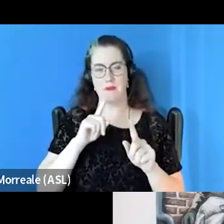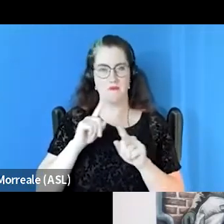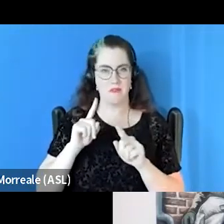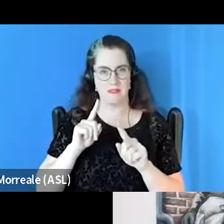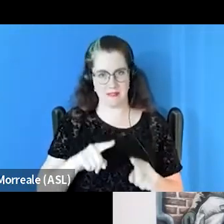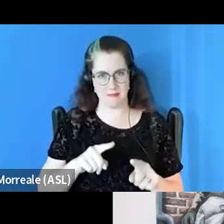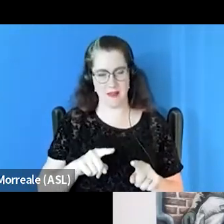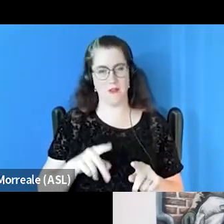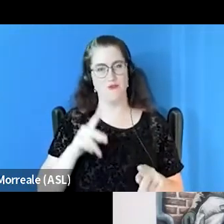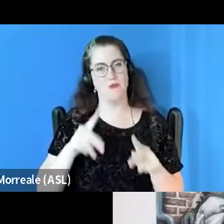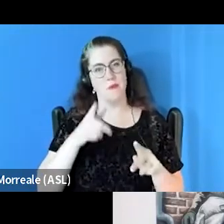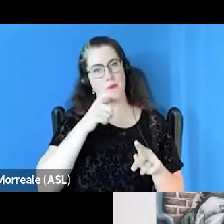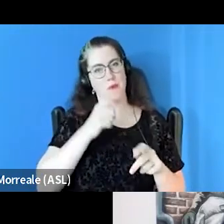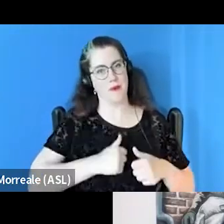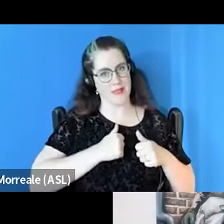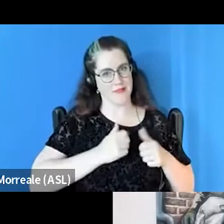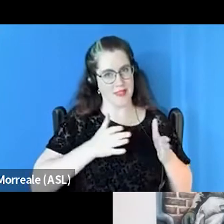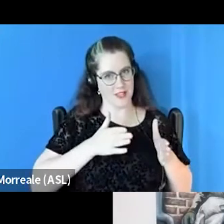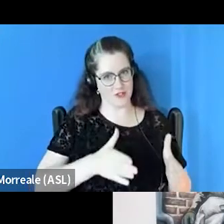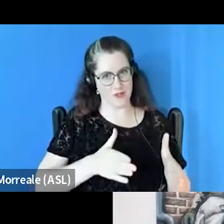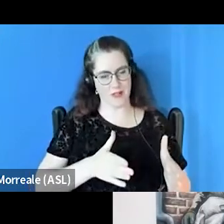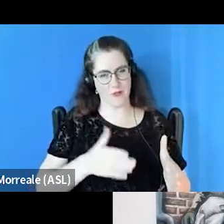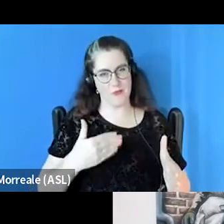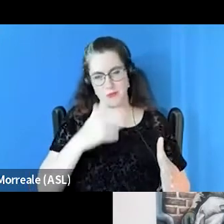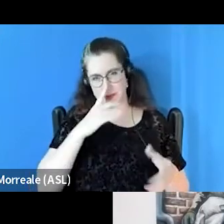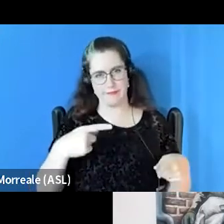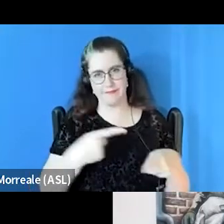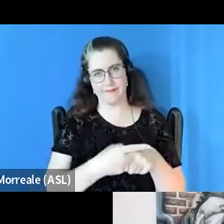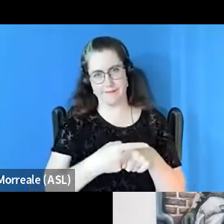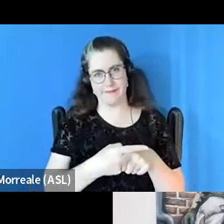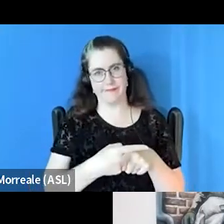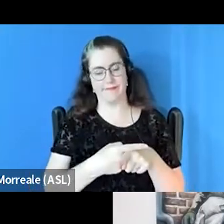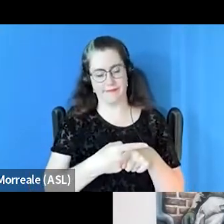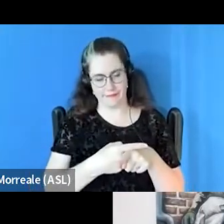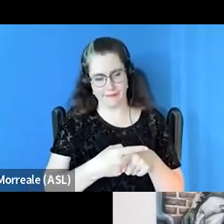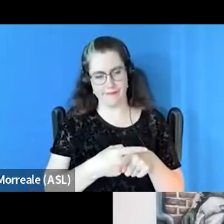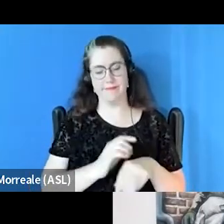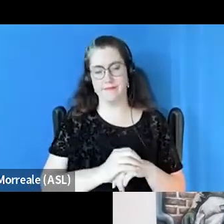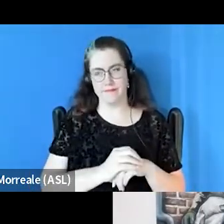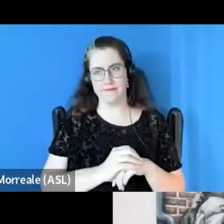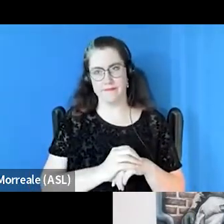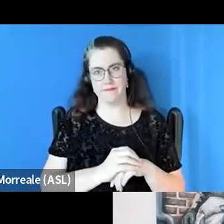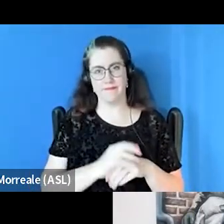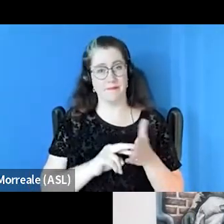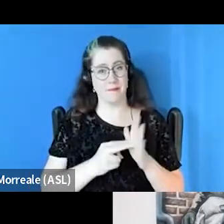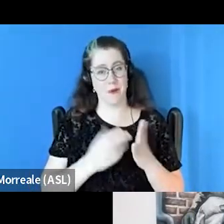of our country that is counterproductive, and that is criminalization.